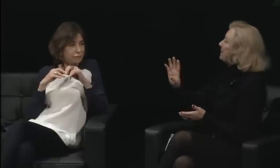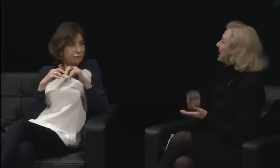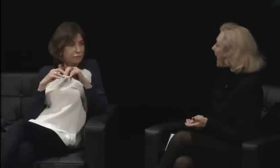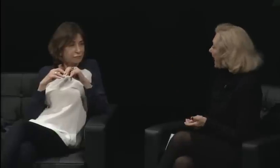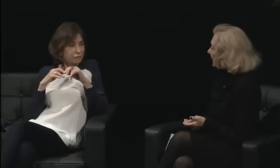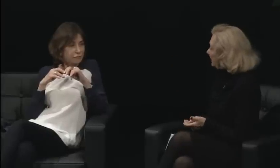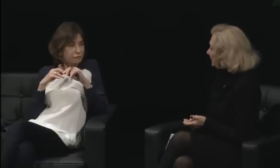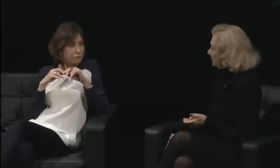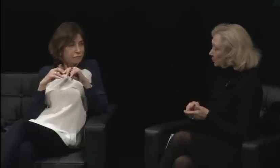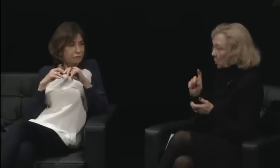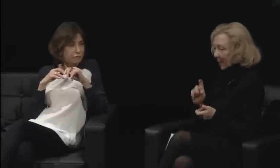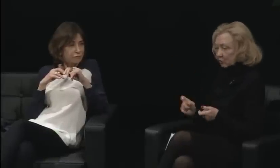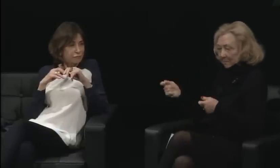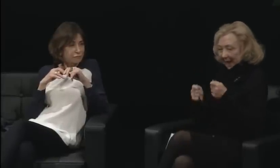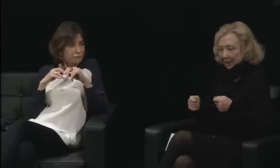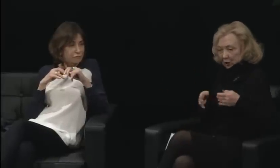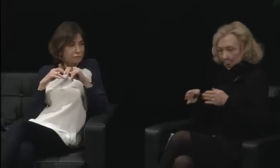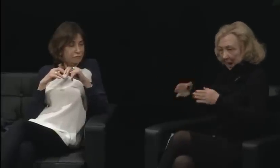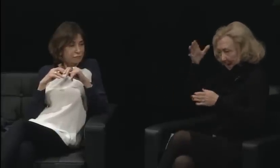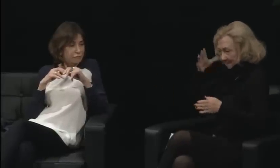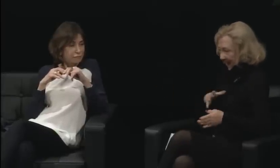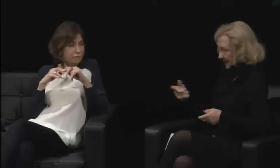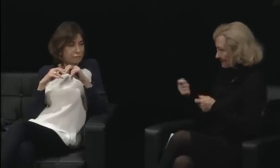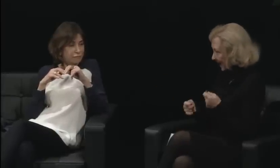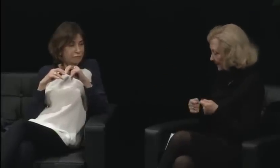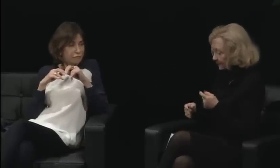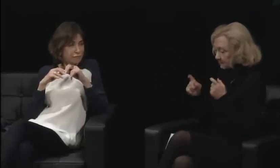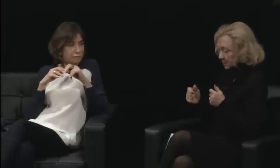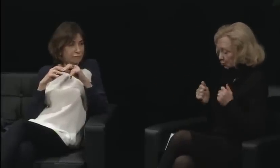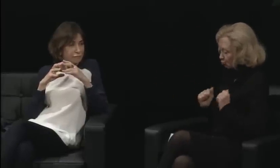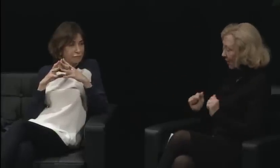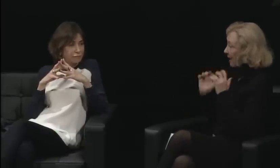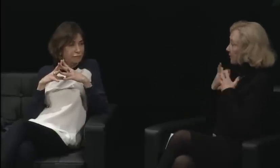And she showed how it was for many deaf people.